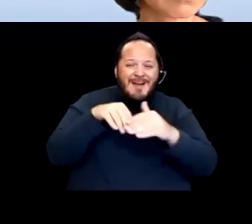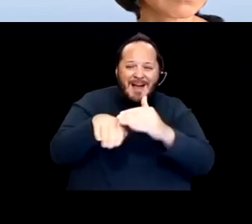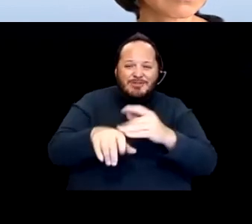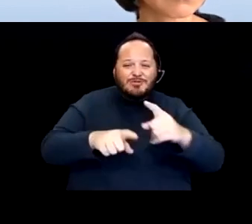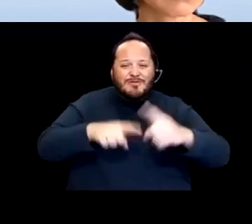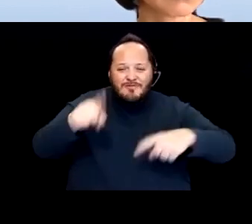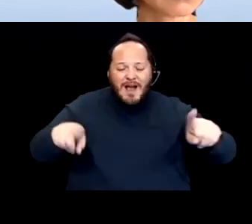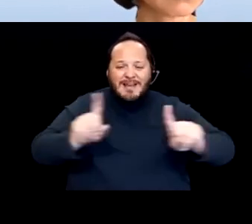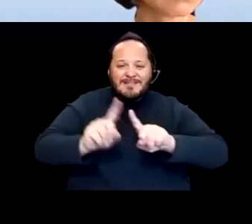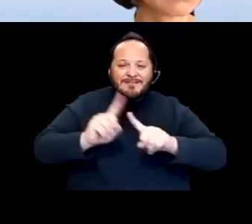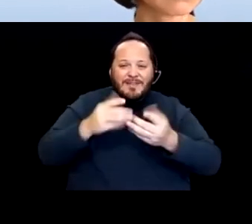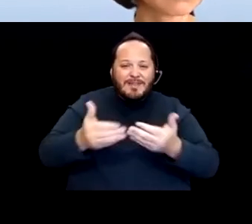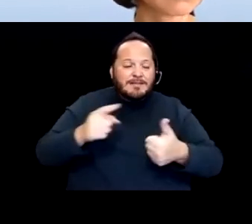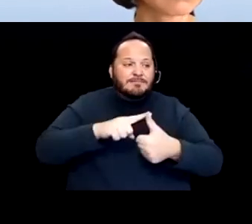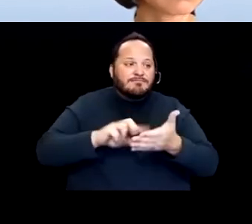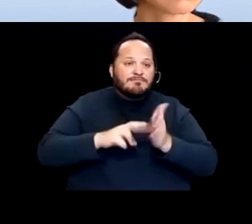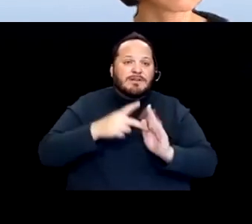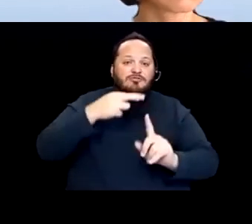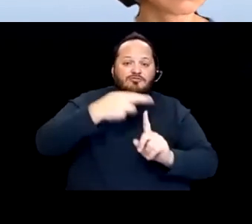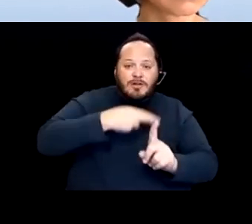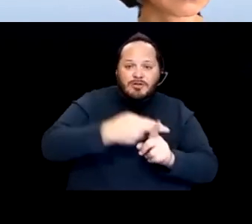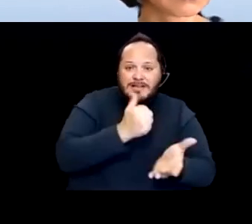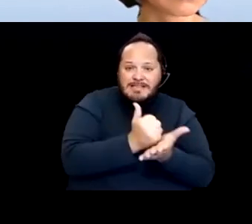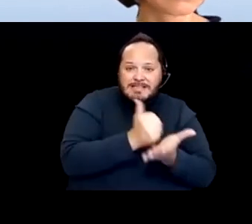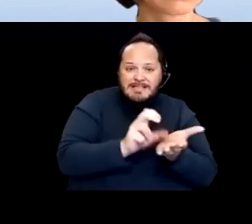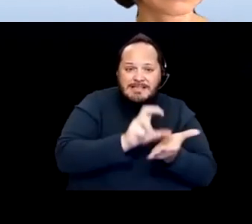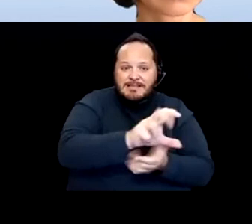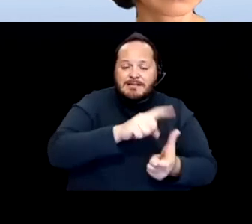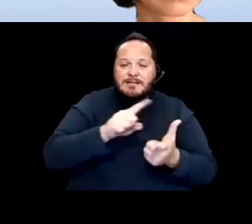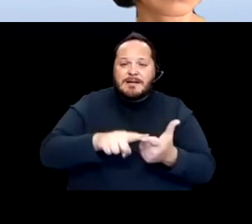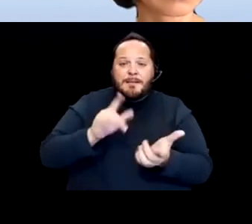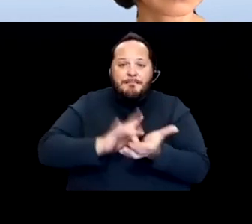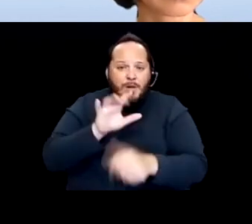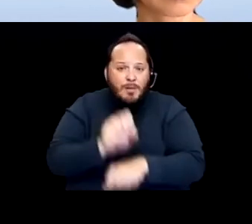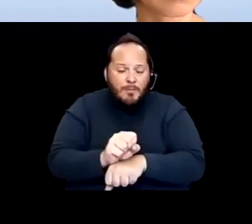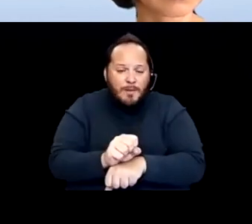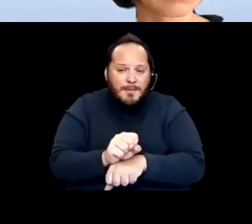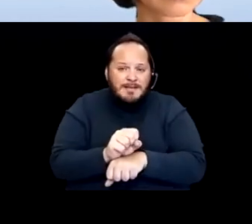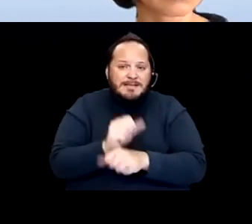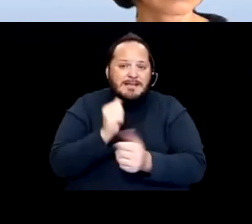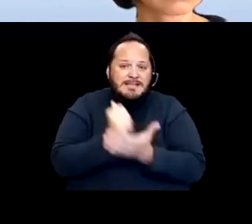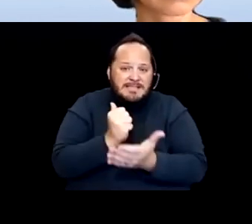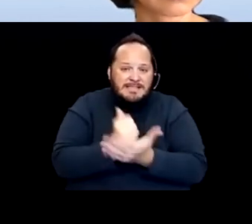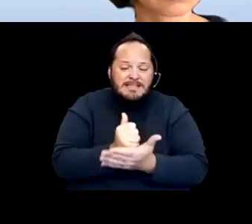So rental assistance, to medical appointment, assistance to,